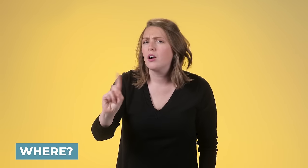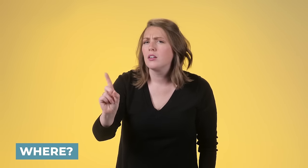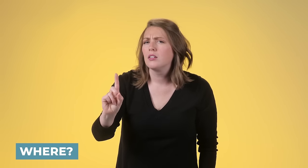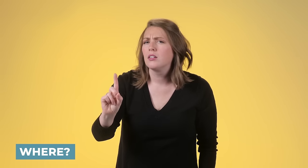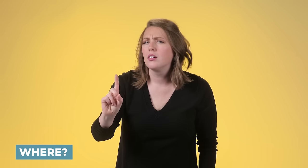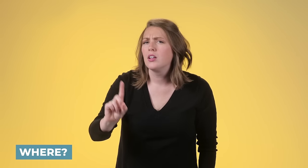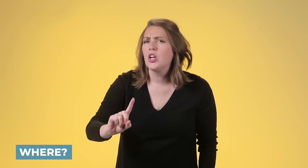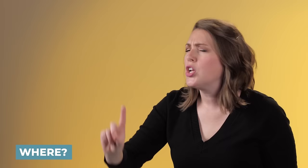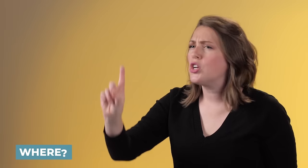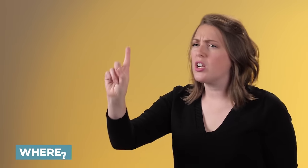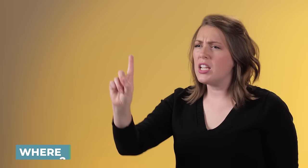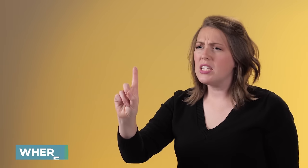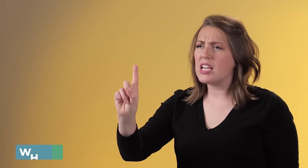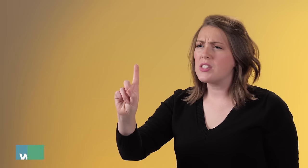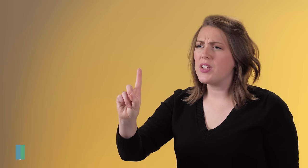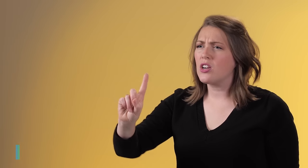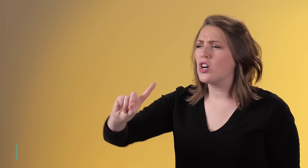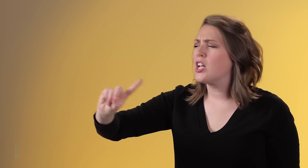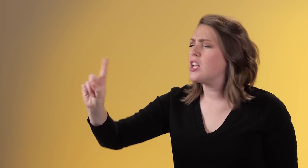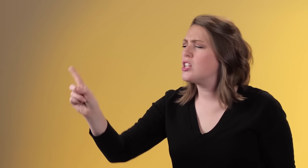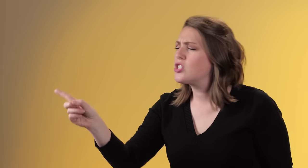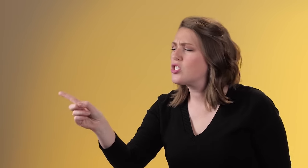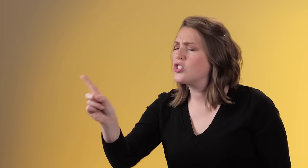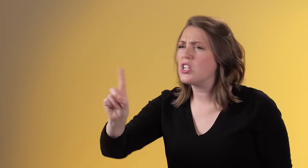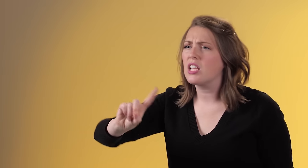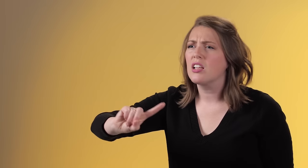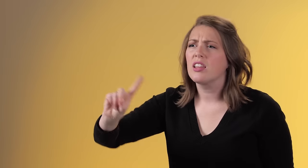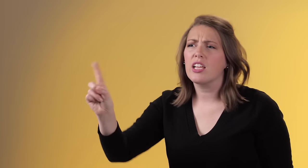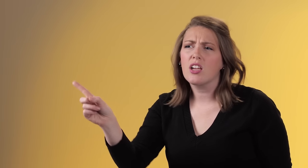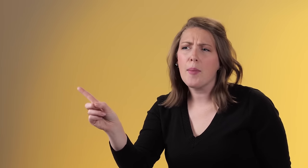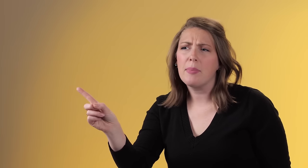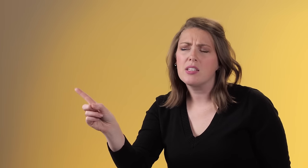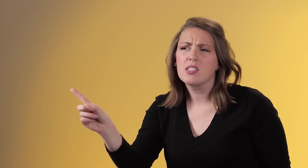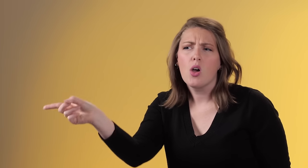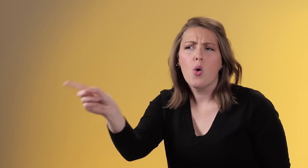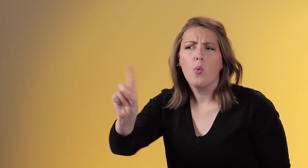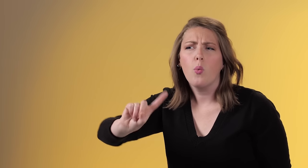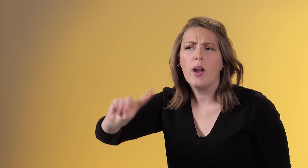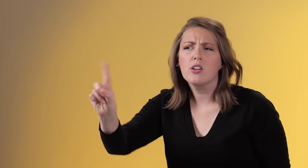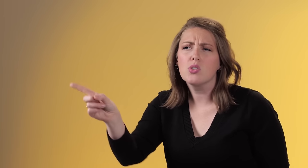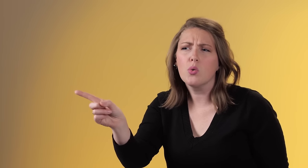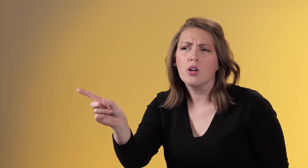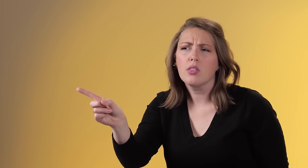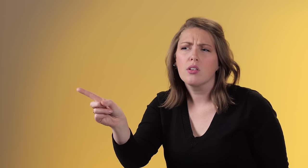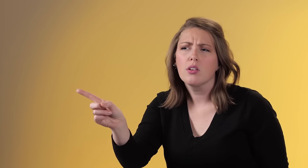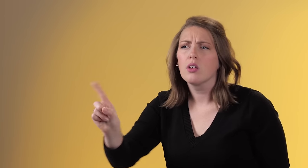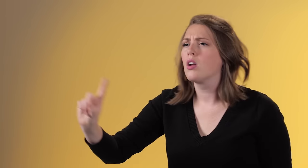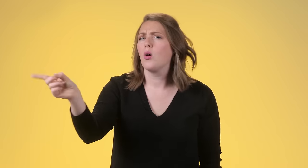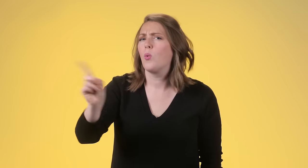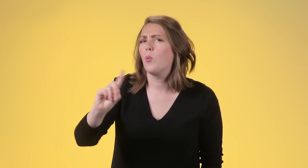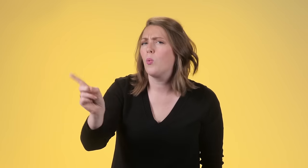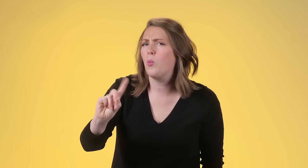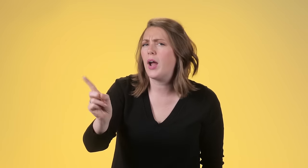live', you have 'A' shaped hands moving up against your body because when you're living you're